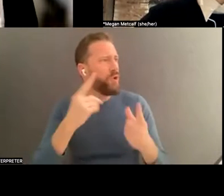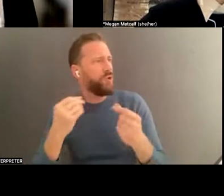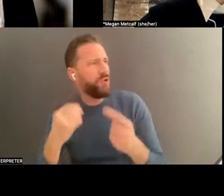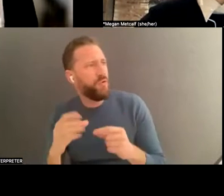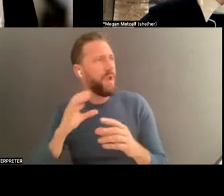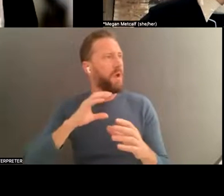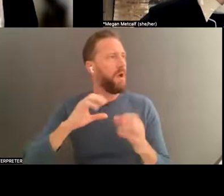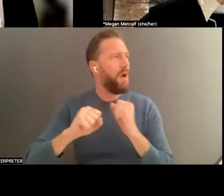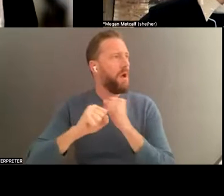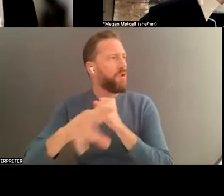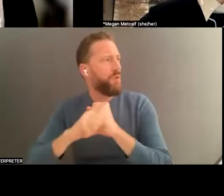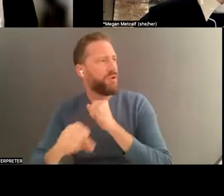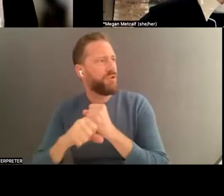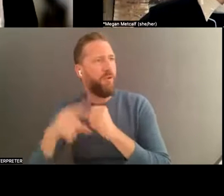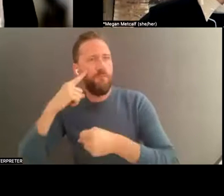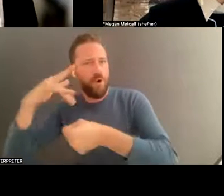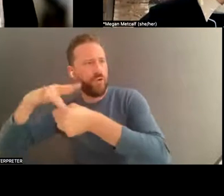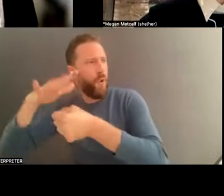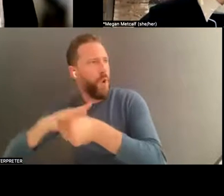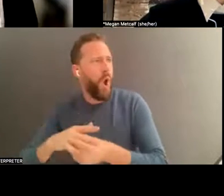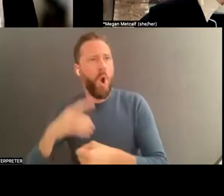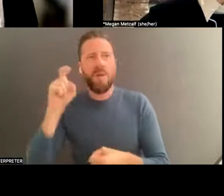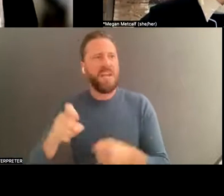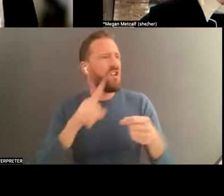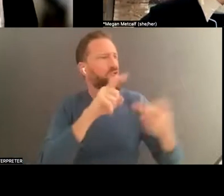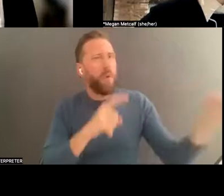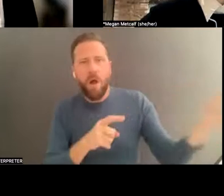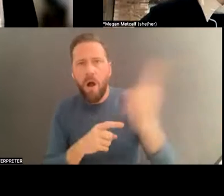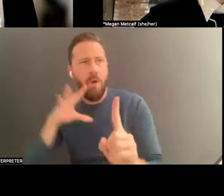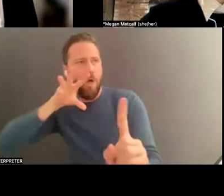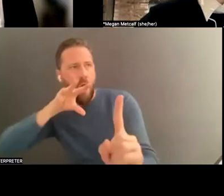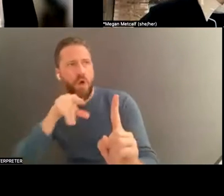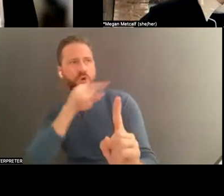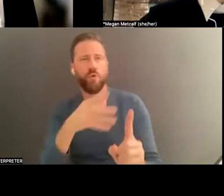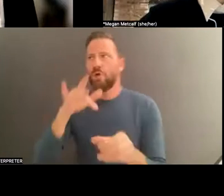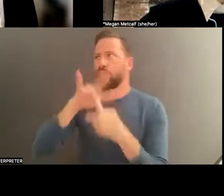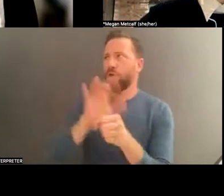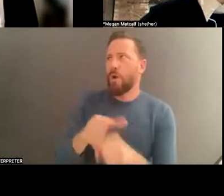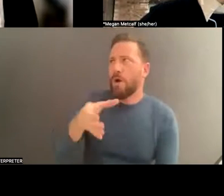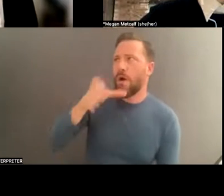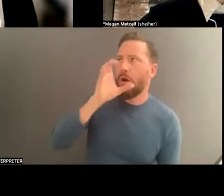, a soda commercial, we just need you to drink the soda and after that flip around a